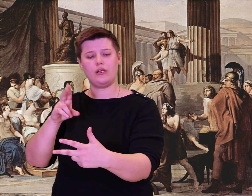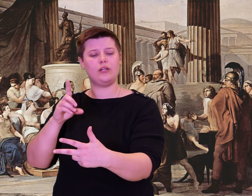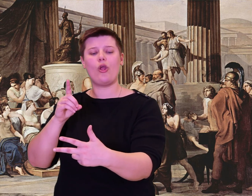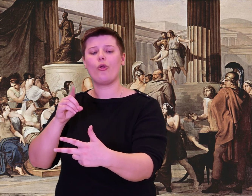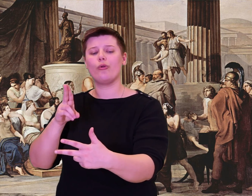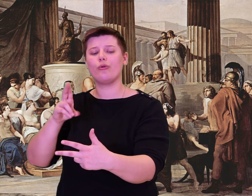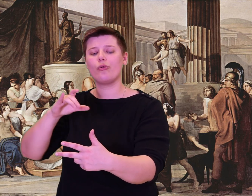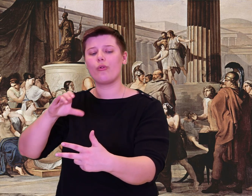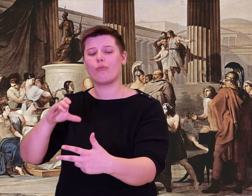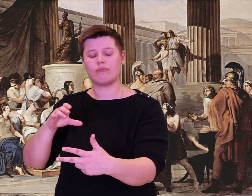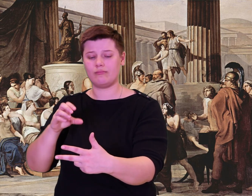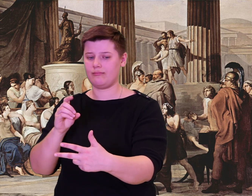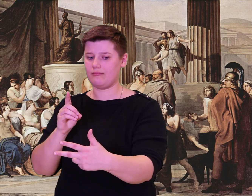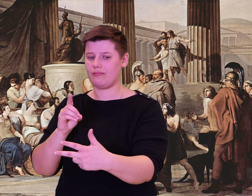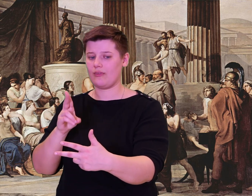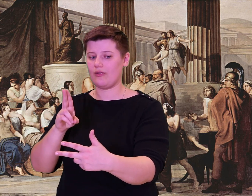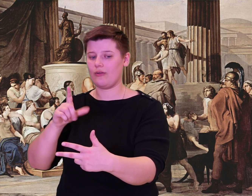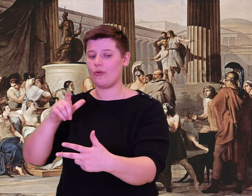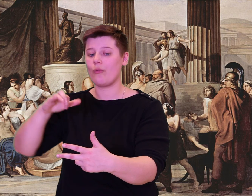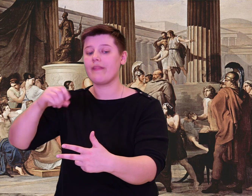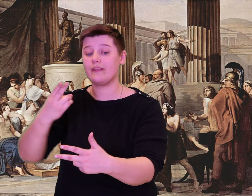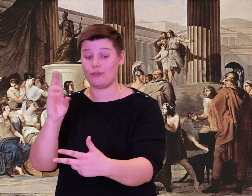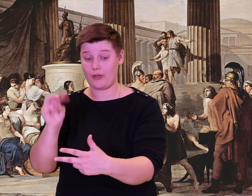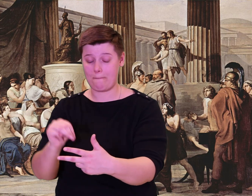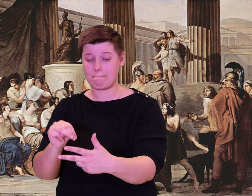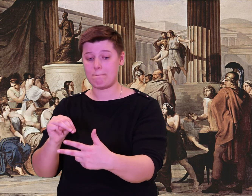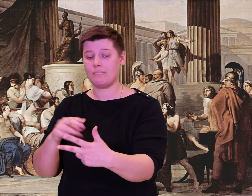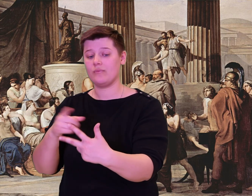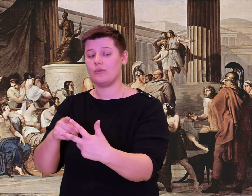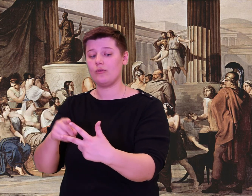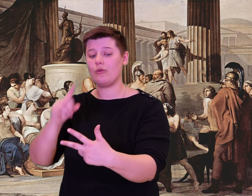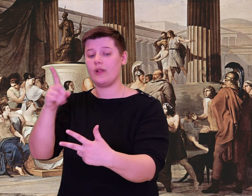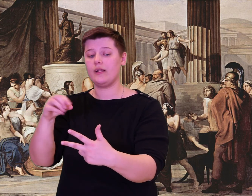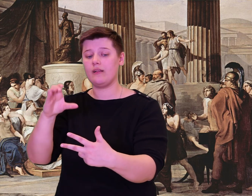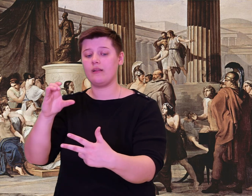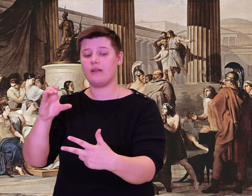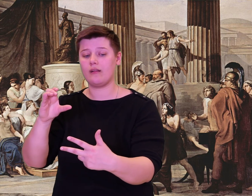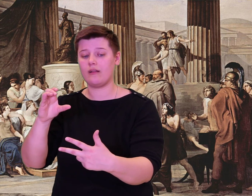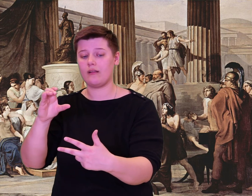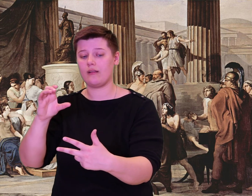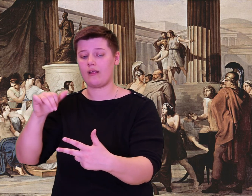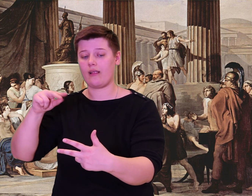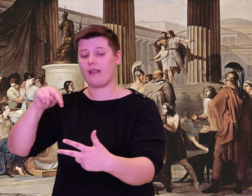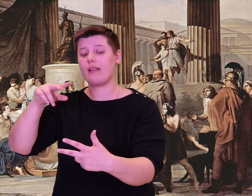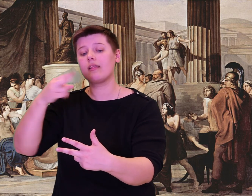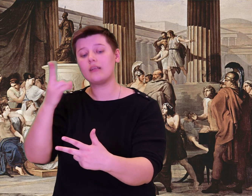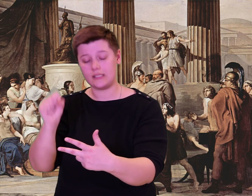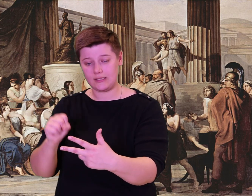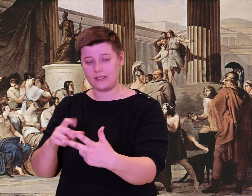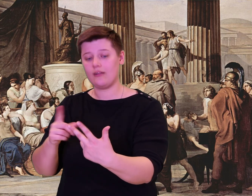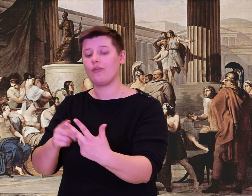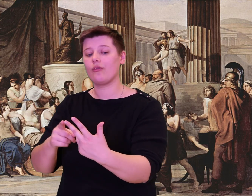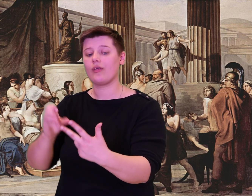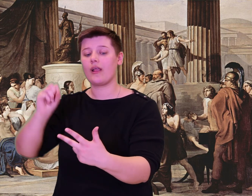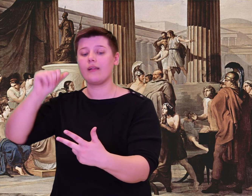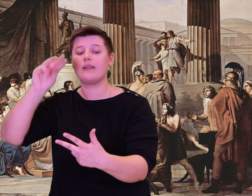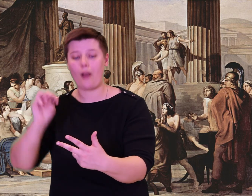Mount Neriton. Close by are other islands: Dulichium, and wooded Zacynthus